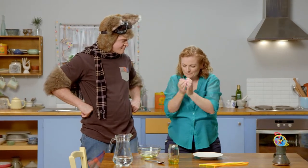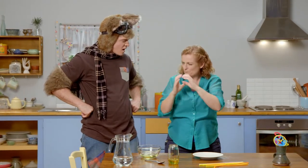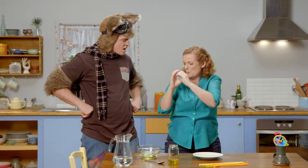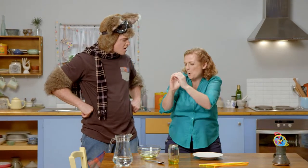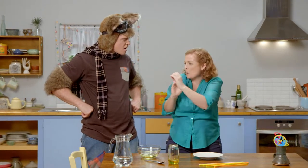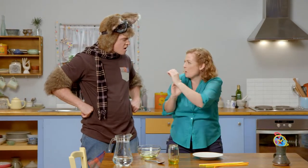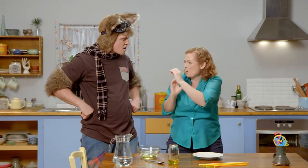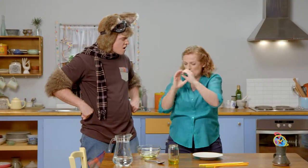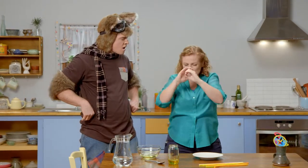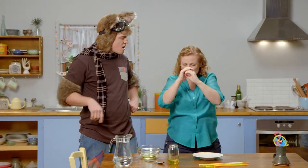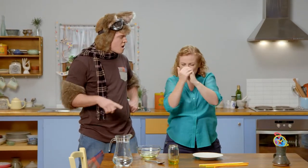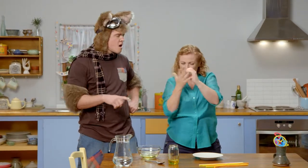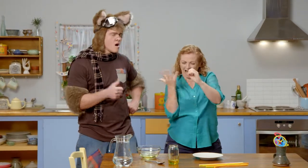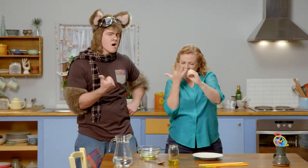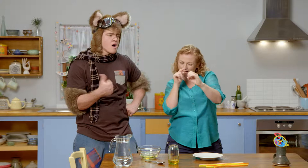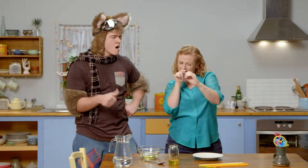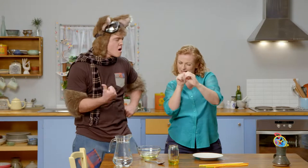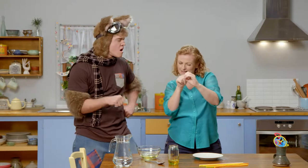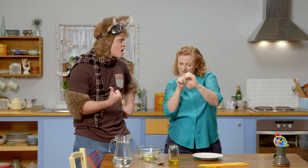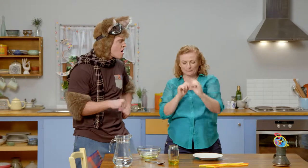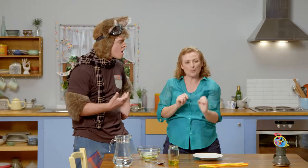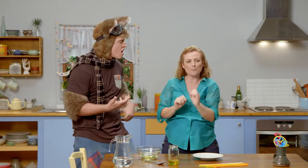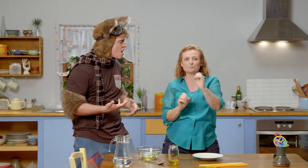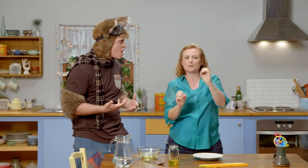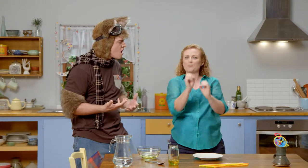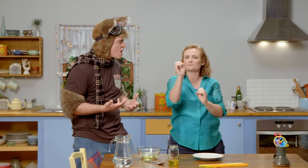The small bubbles will have a skin with the air on the inside.